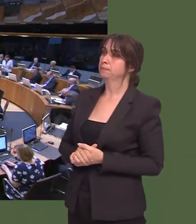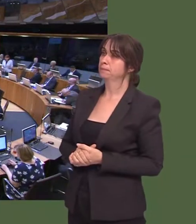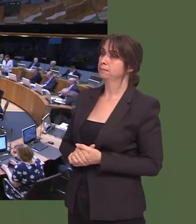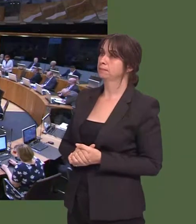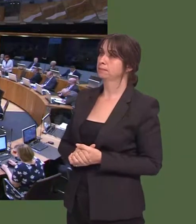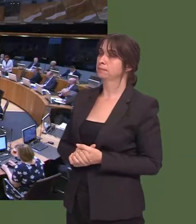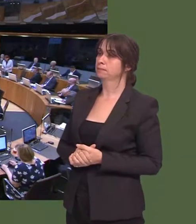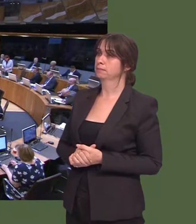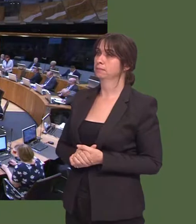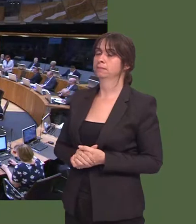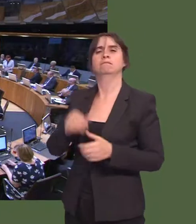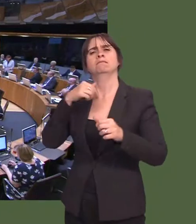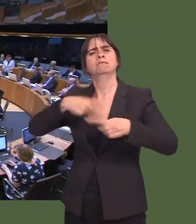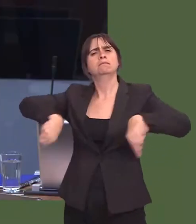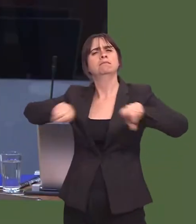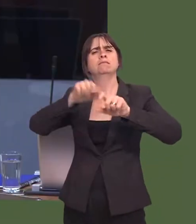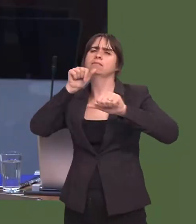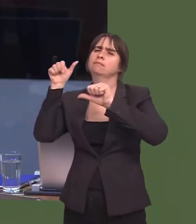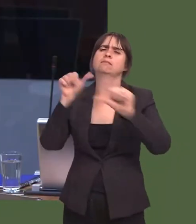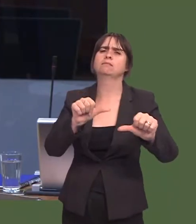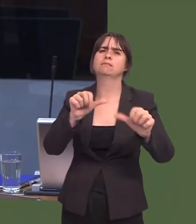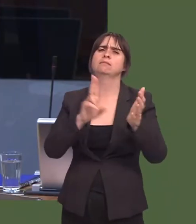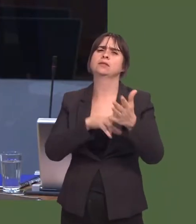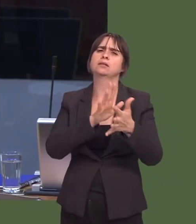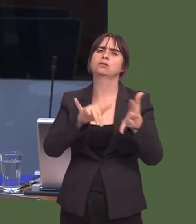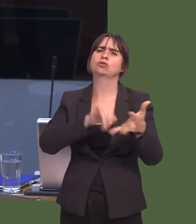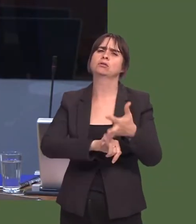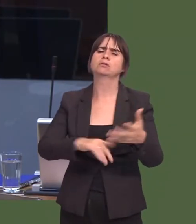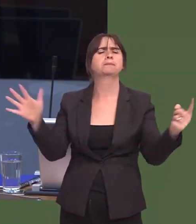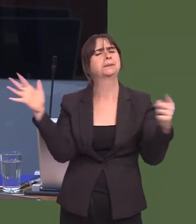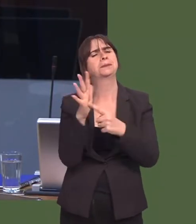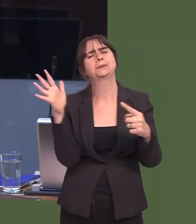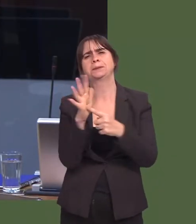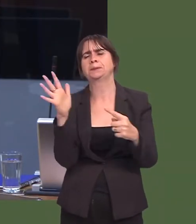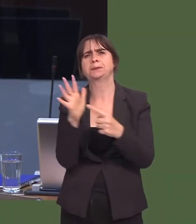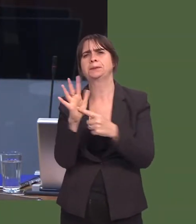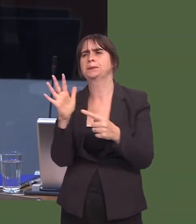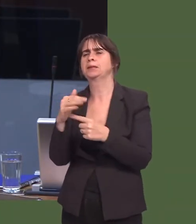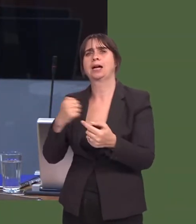All of us rely on it and itís the single largest spending commitment in the Welsh budget,